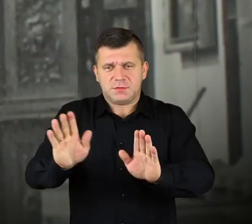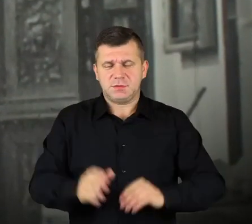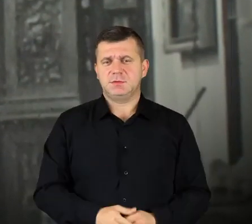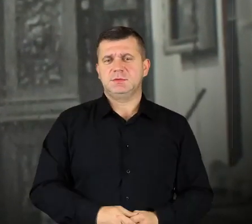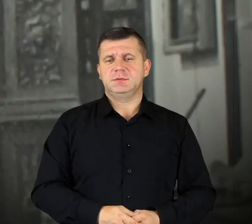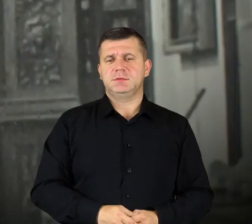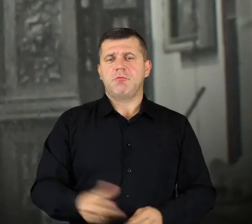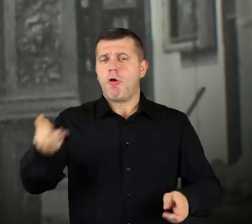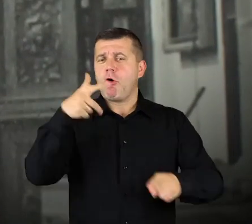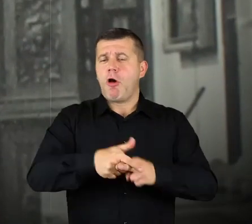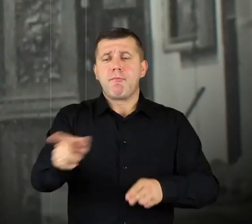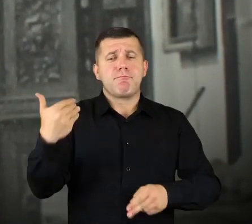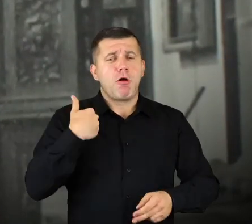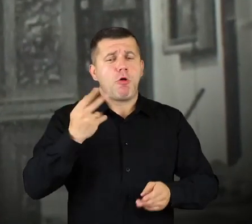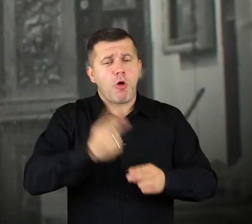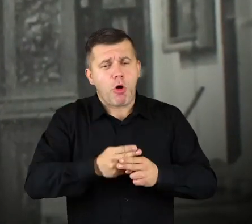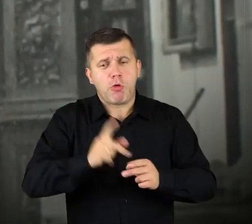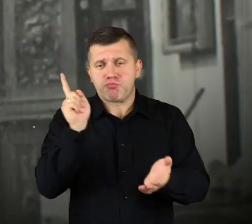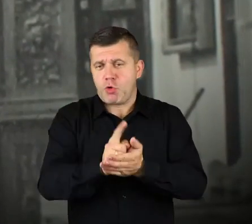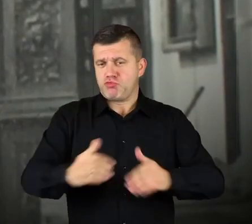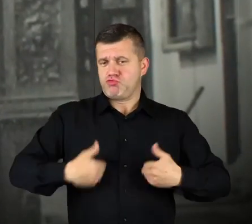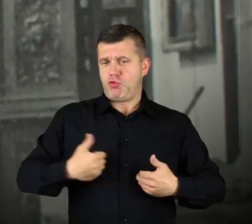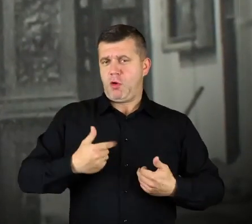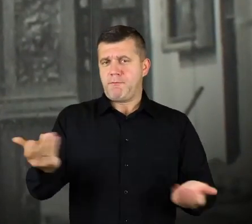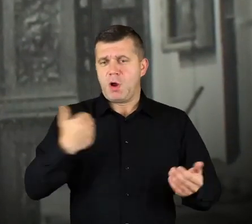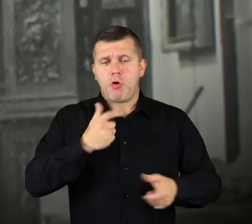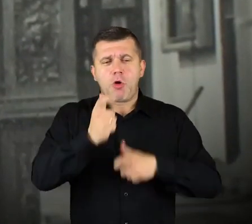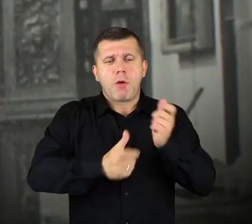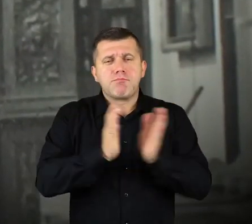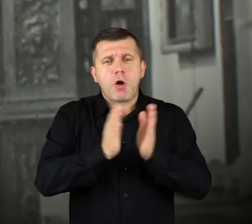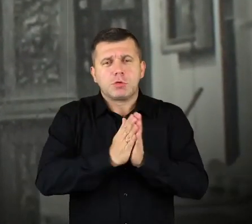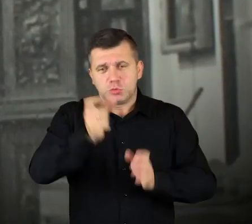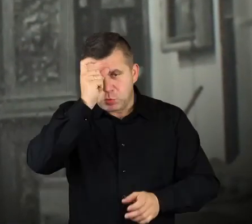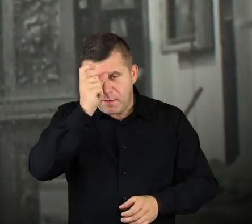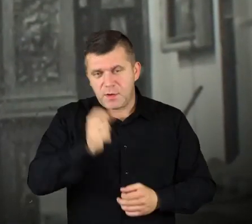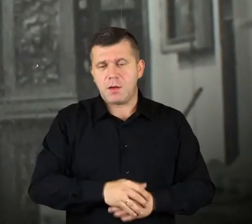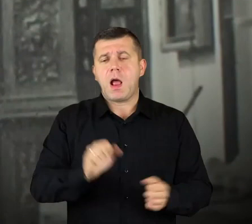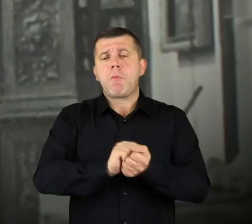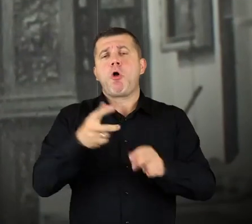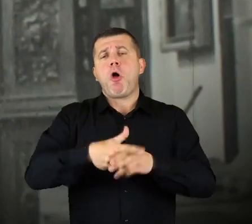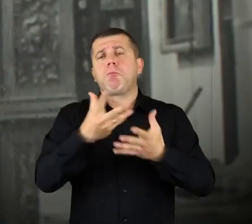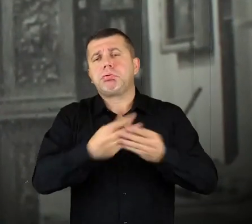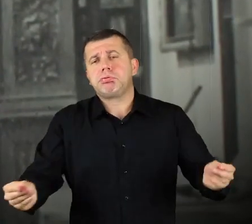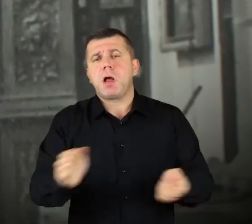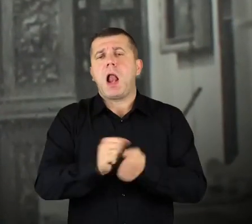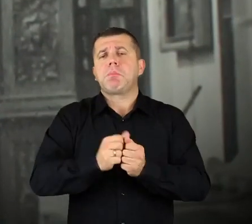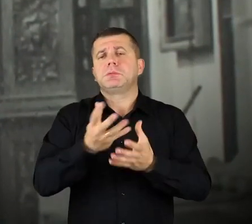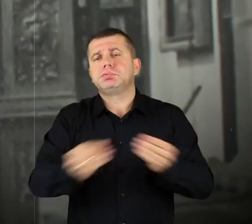Apparently, the pony was sick and then got better. As that person prayed, the owner. Or hr lost his horse, or it was stolen,